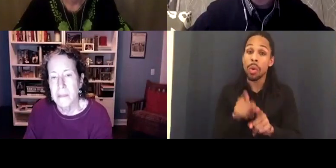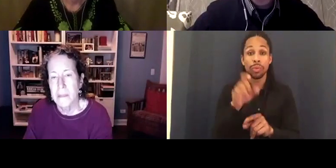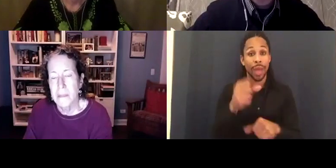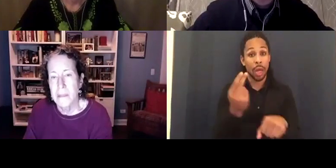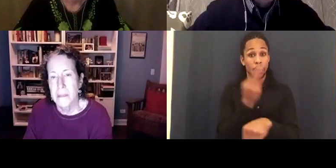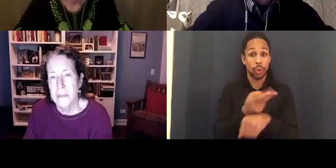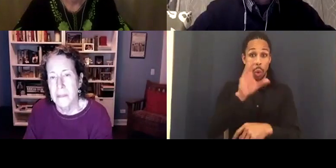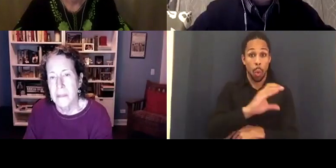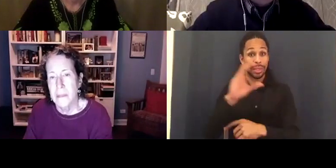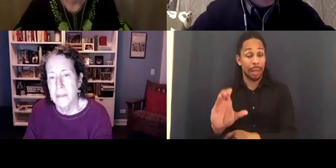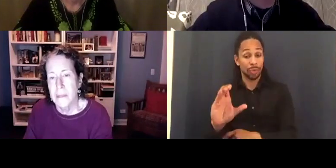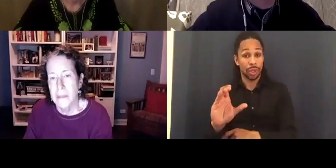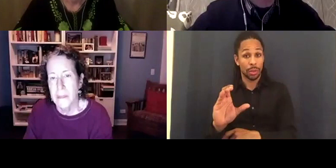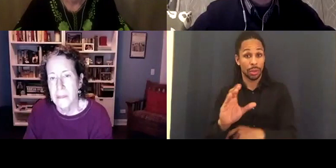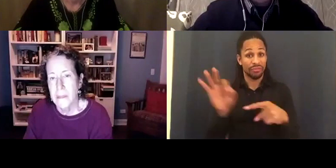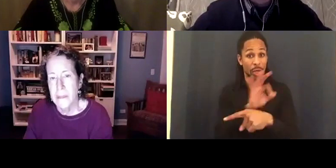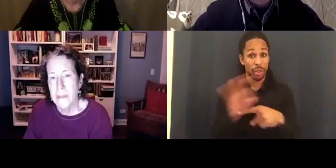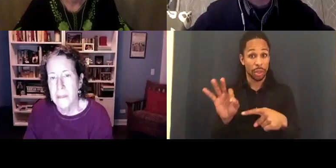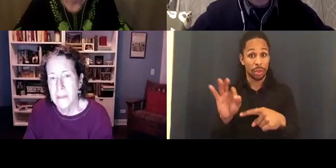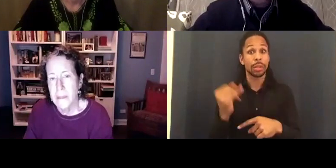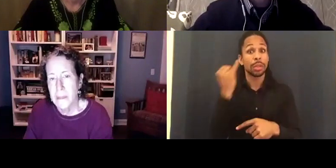function. If you can't hear me.